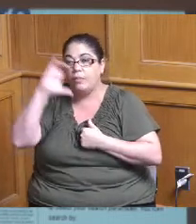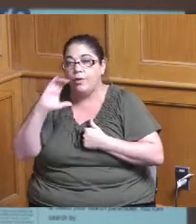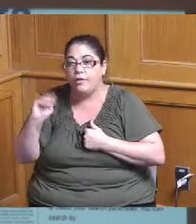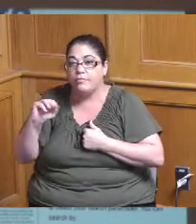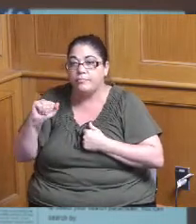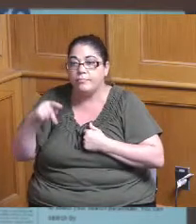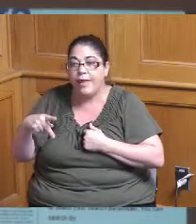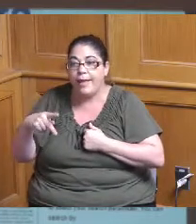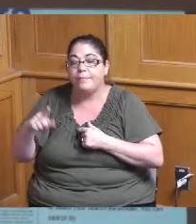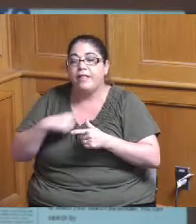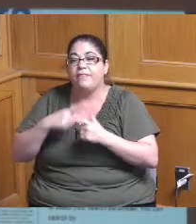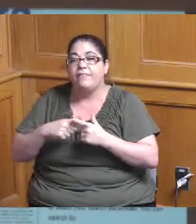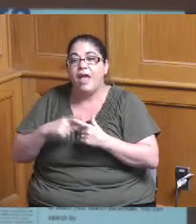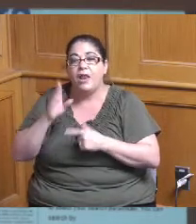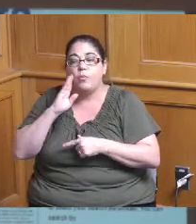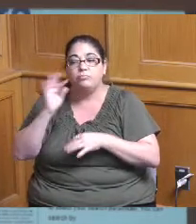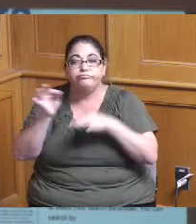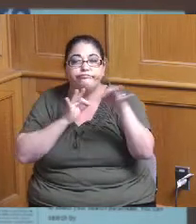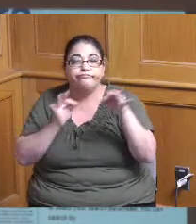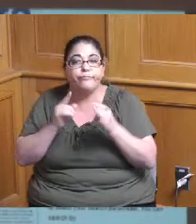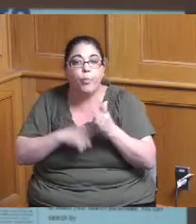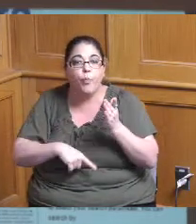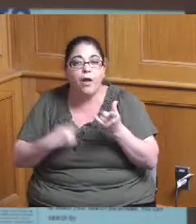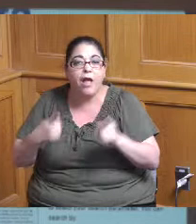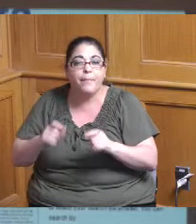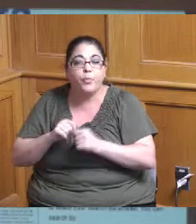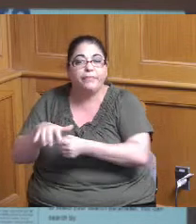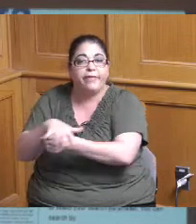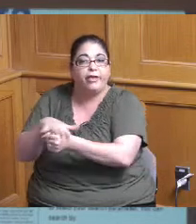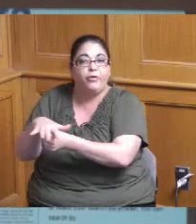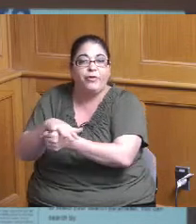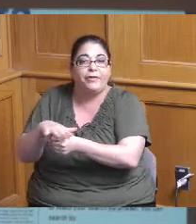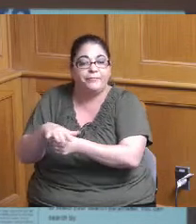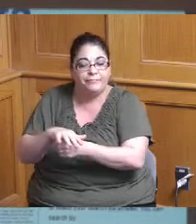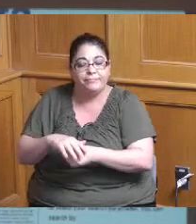project so this is really just a tool to see if there is something from there then